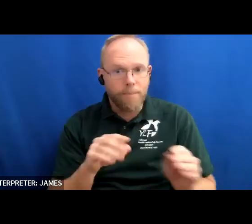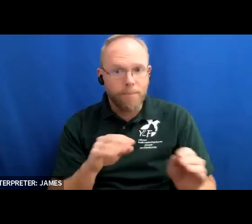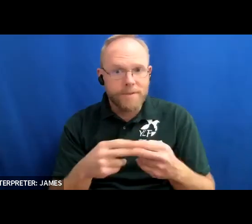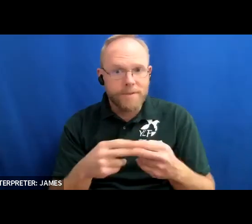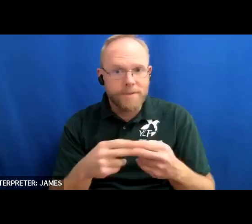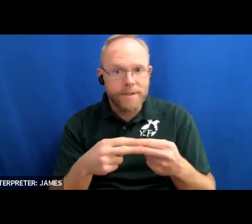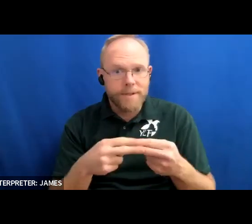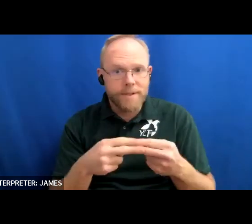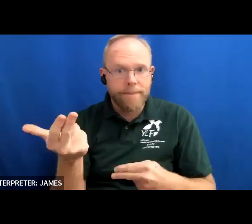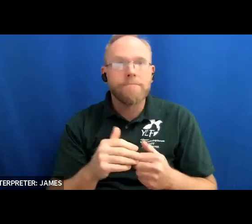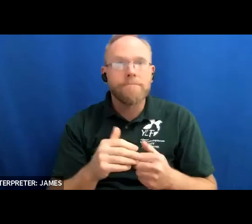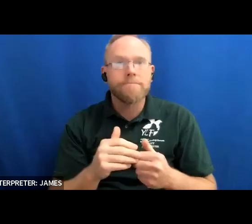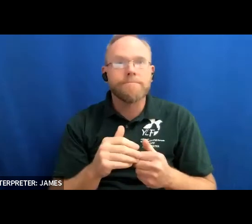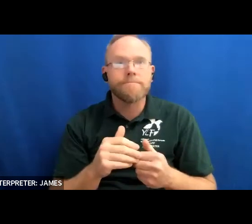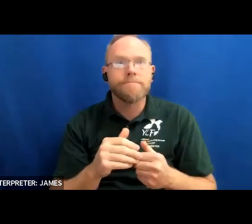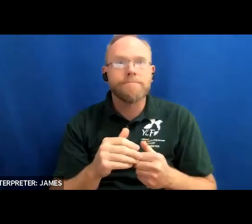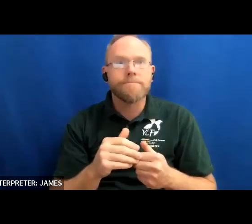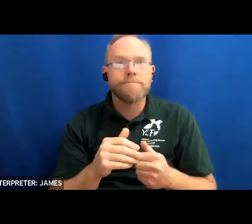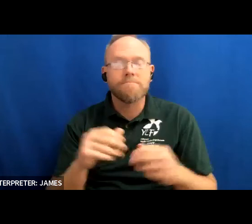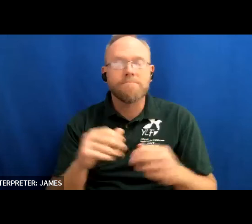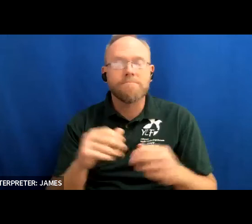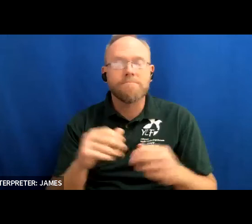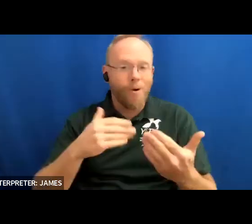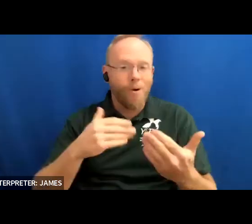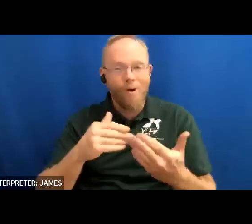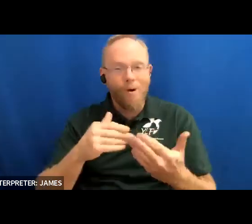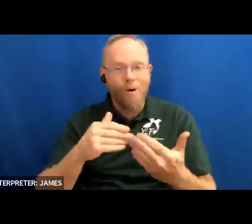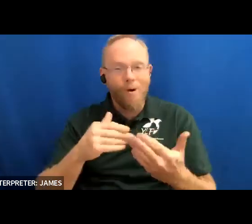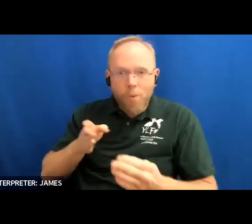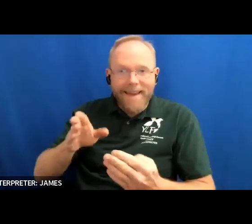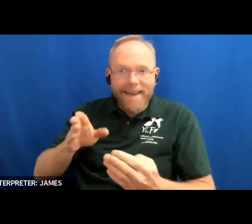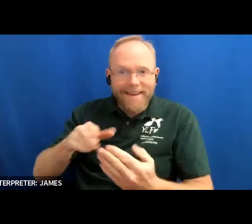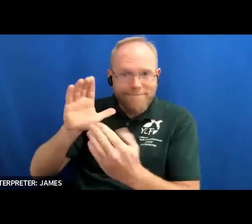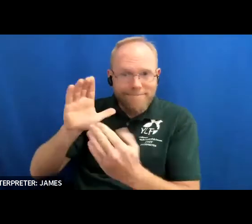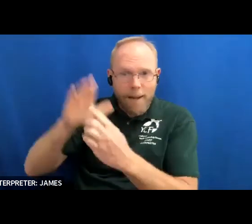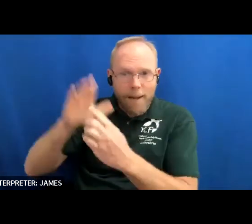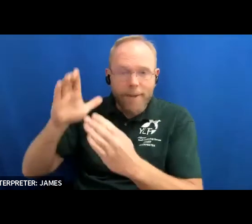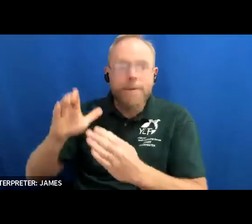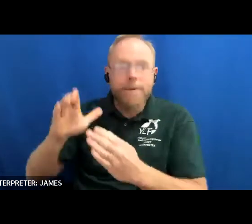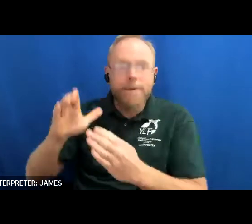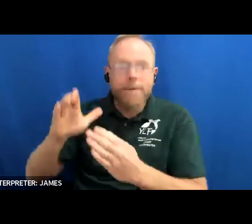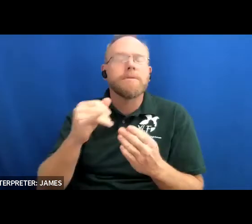all the way to the top all the way to the top is an illustrated bibliography children's book and my